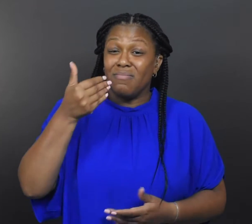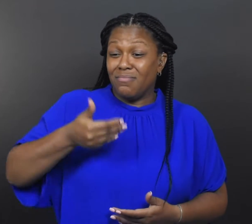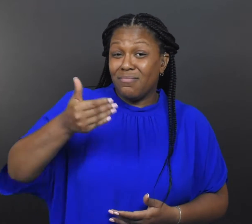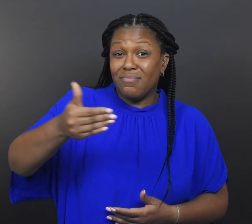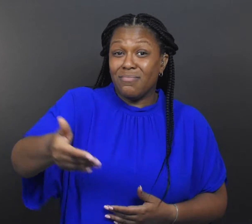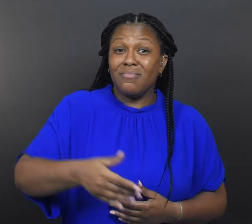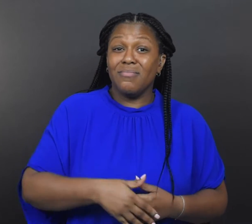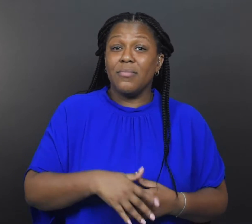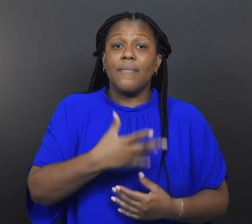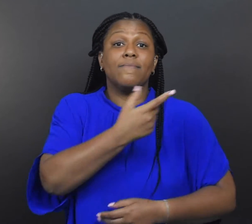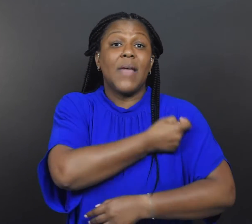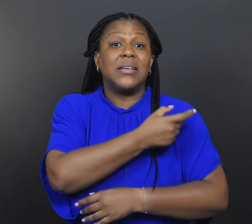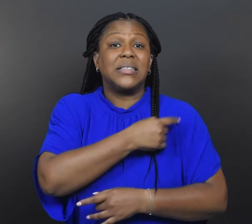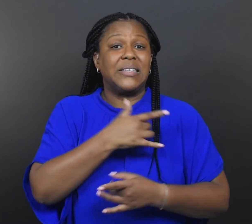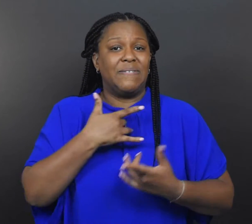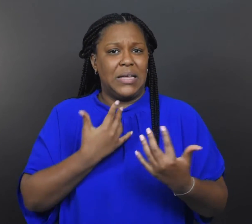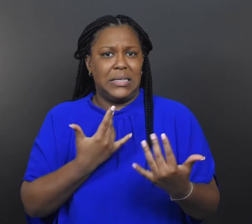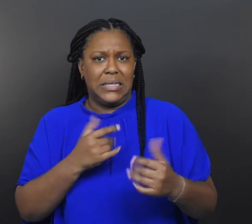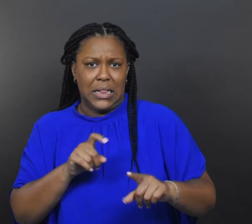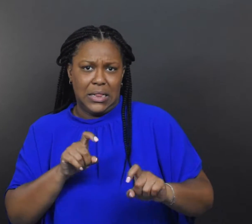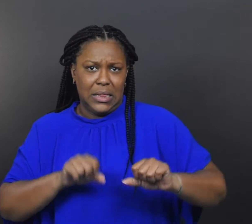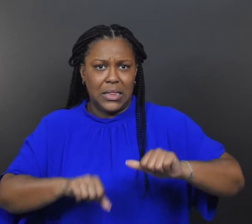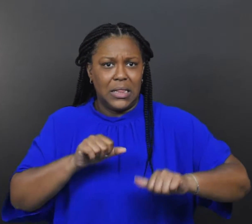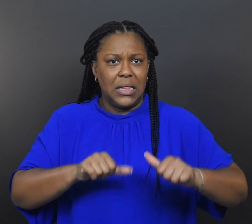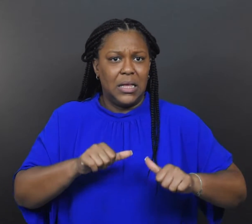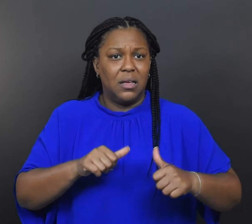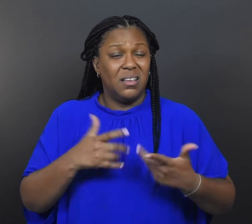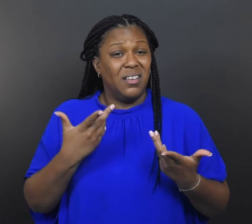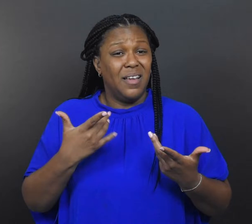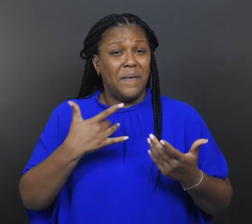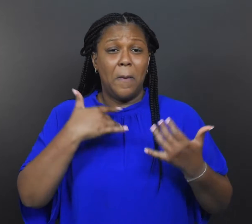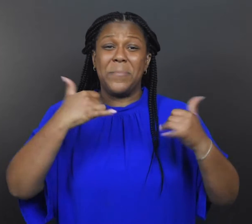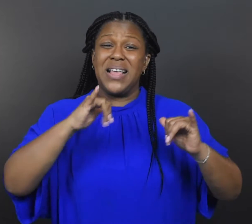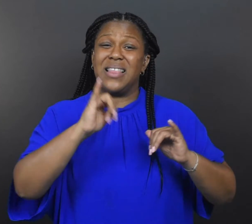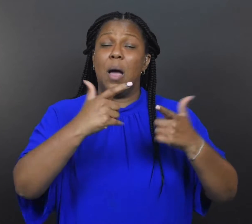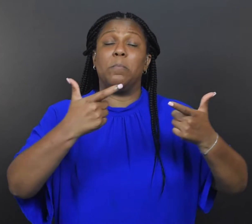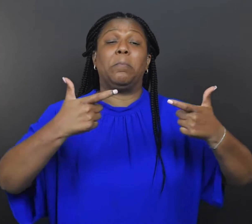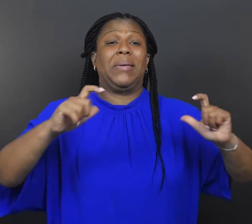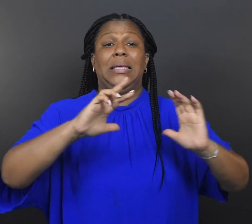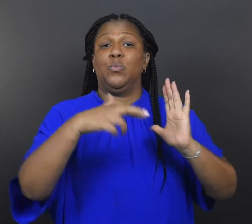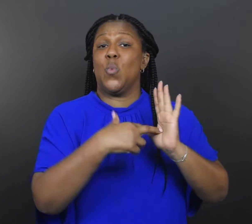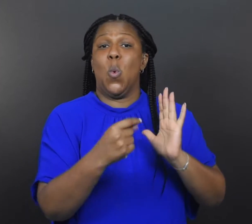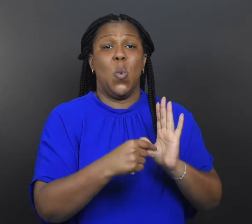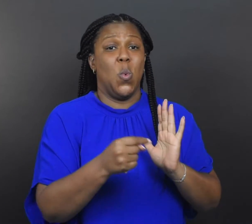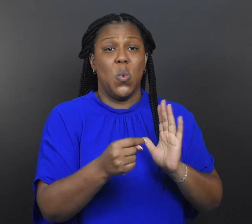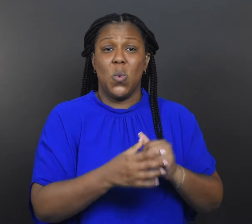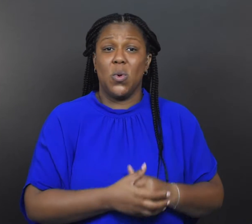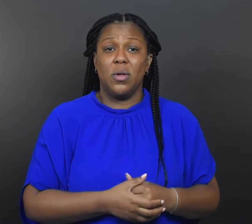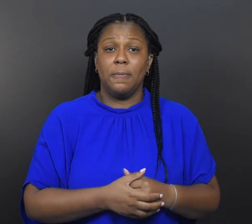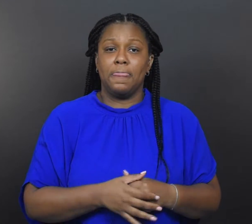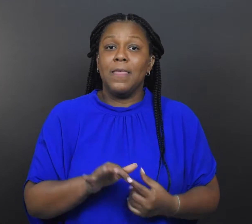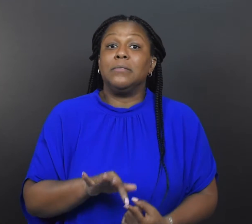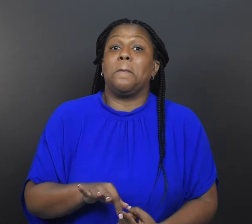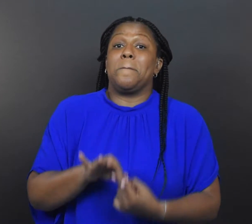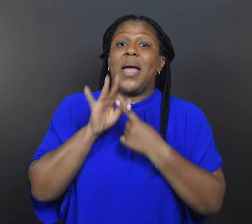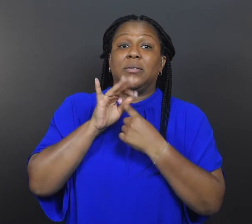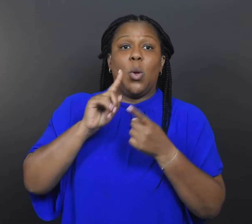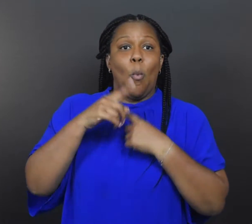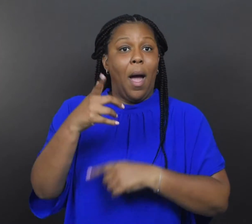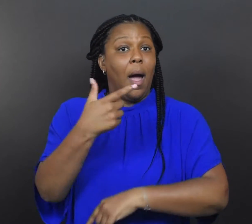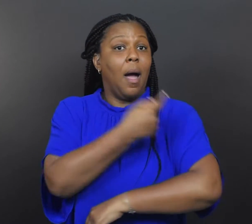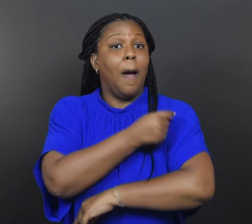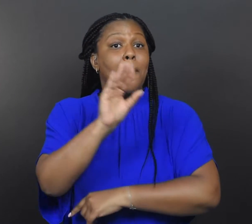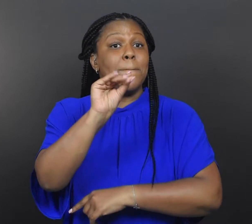Other times, vaccine hesitancy does play a role, especially when it’s boosted by misinformation